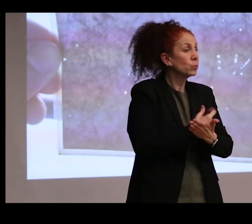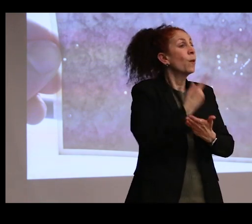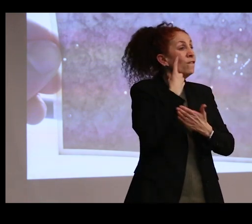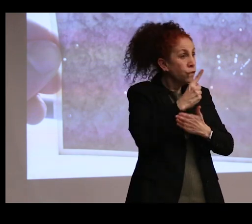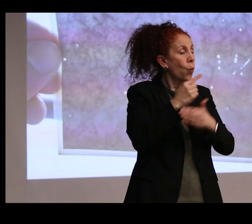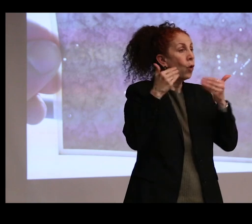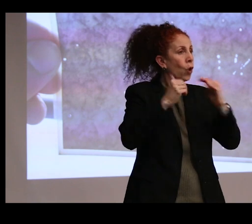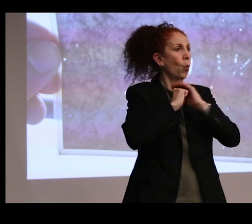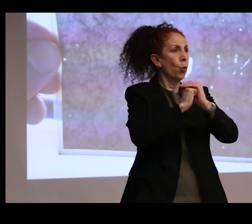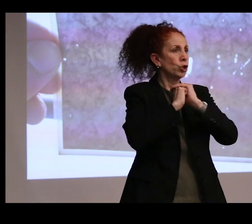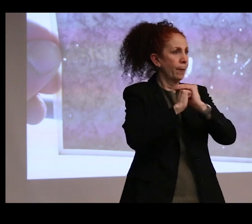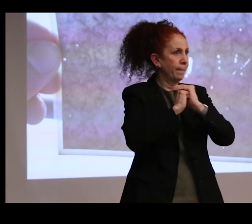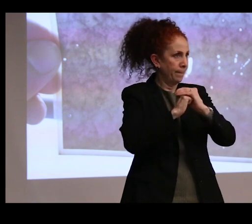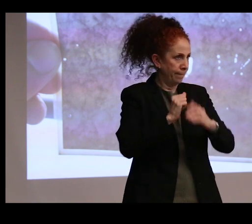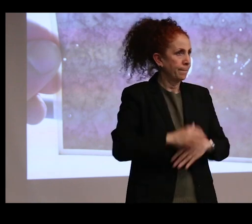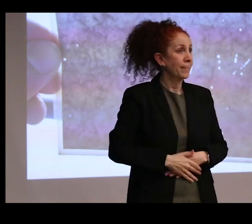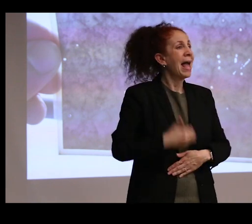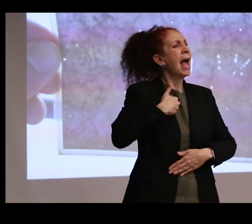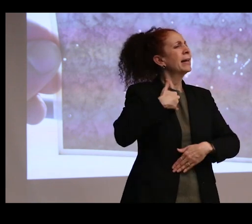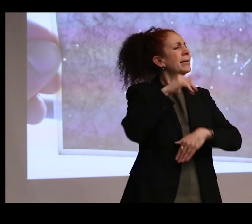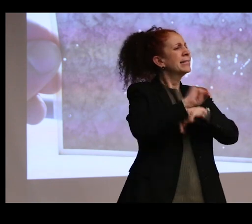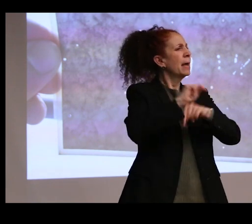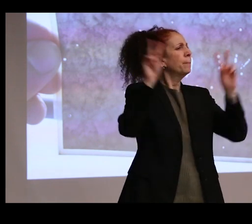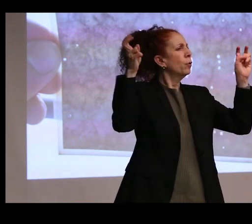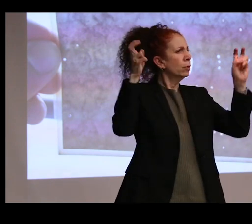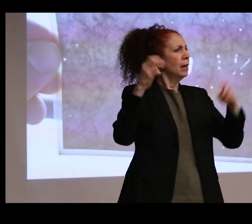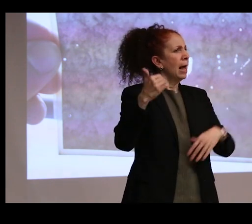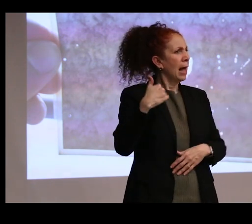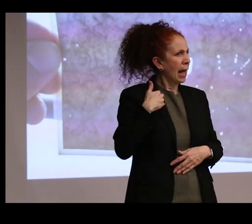So he had kind of a temple situation and used to come in kimonos.